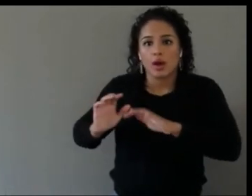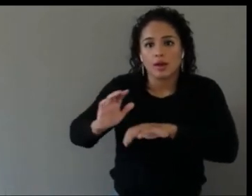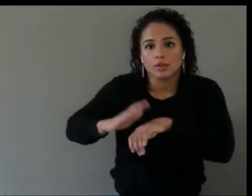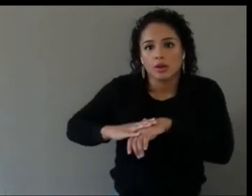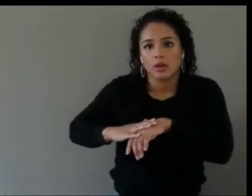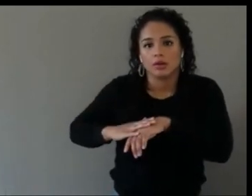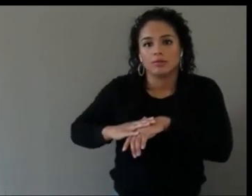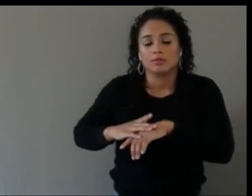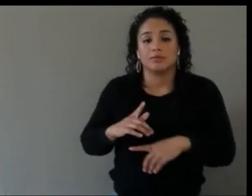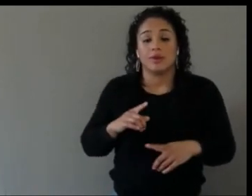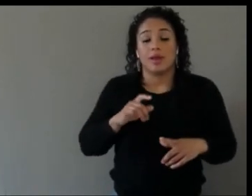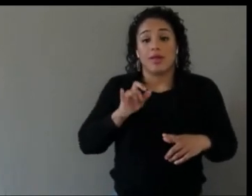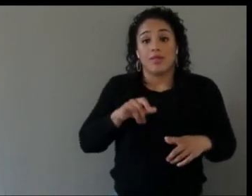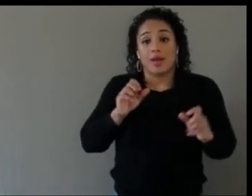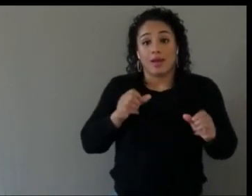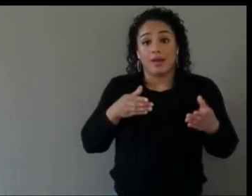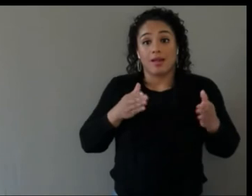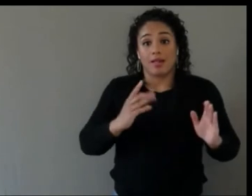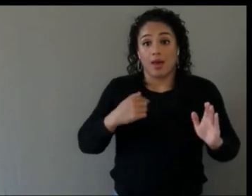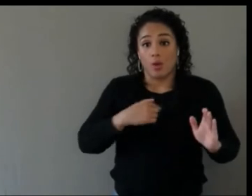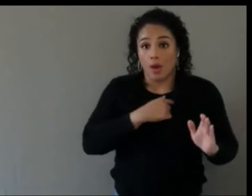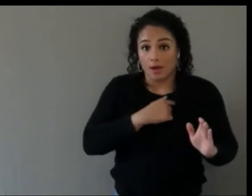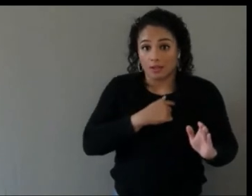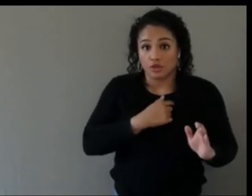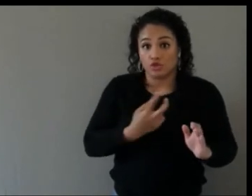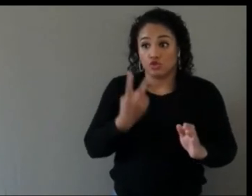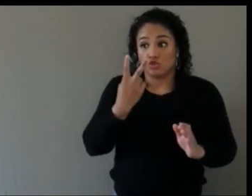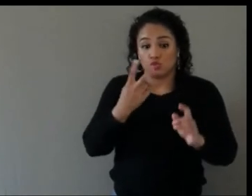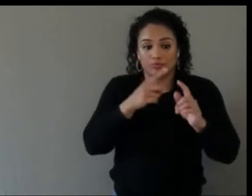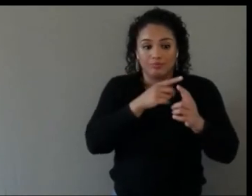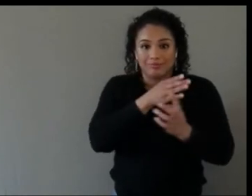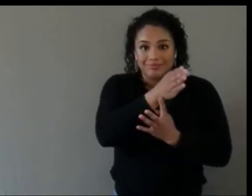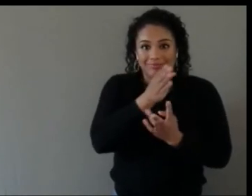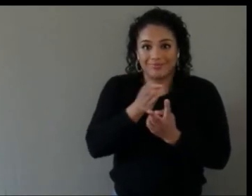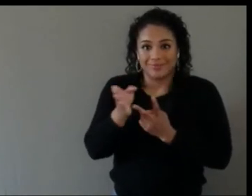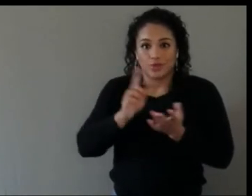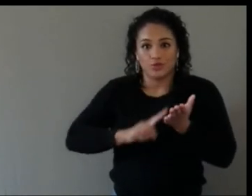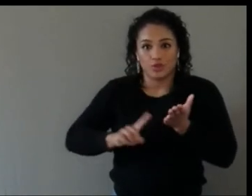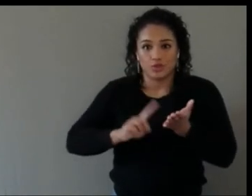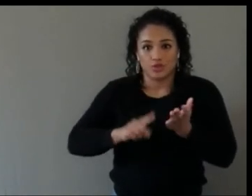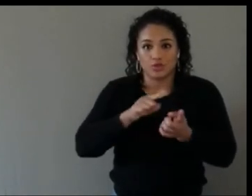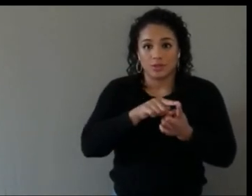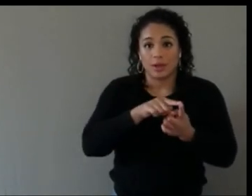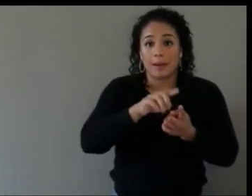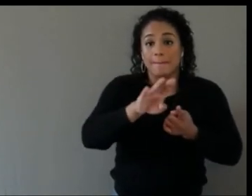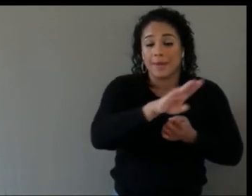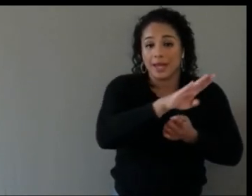One is behavioral, which is what are people doing, and the other is attitudinal, by asking them, what